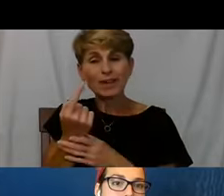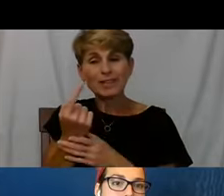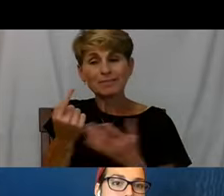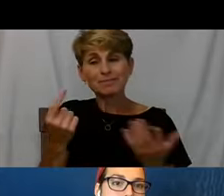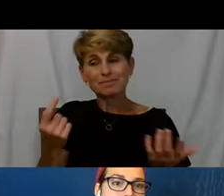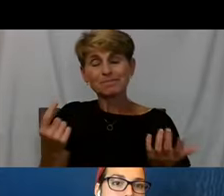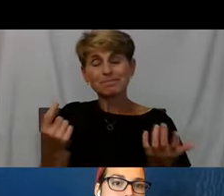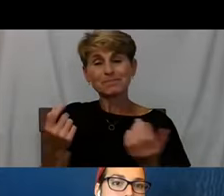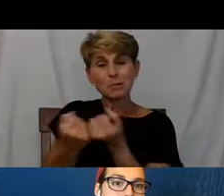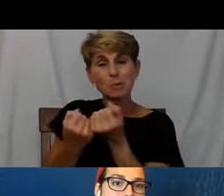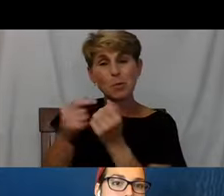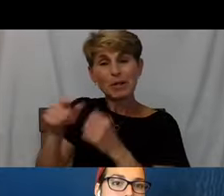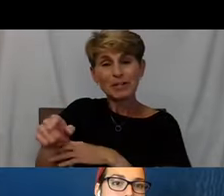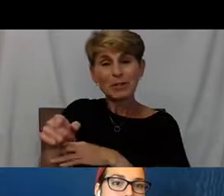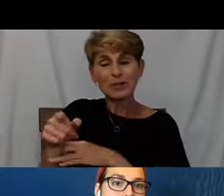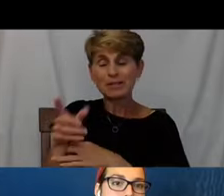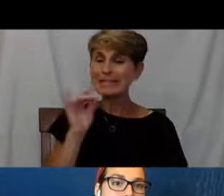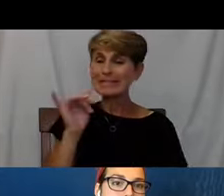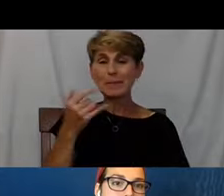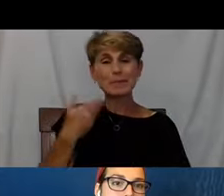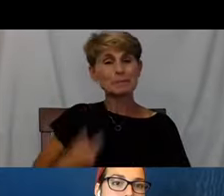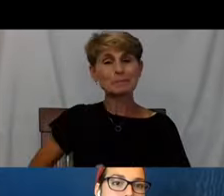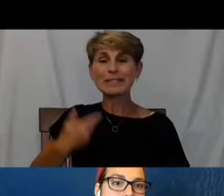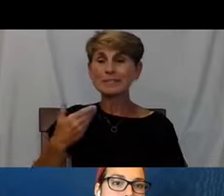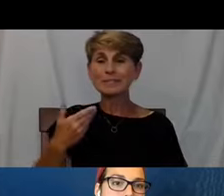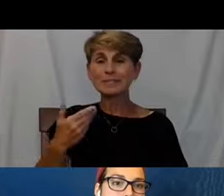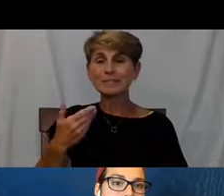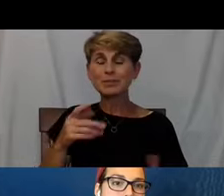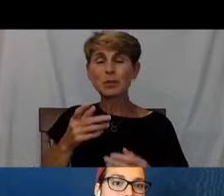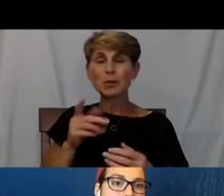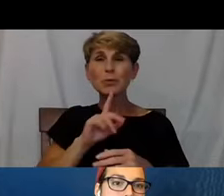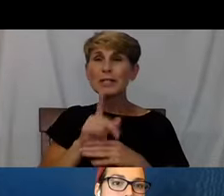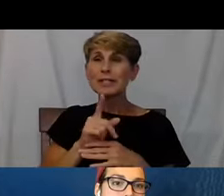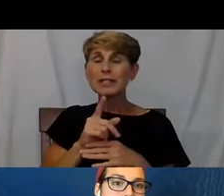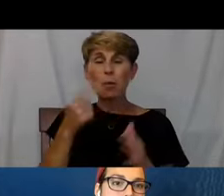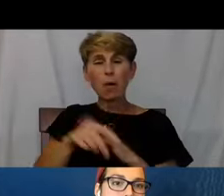And the major takeaways I think are we can heal there.